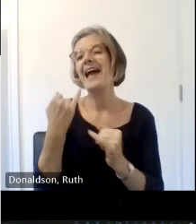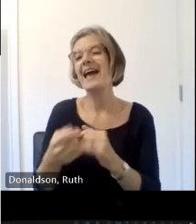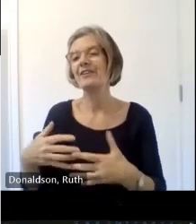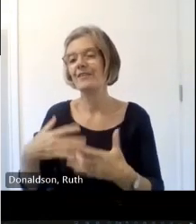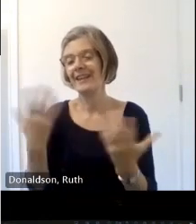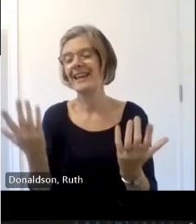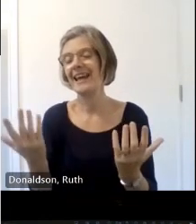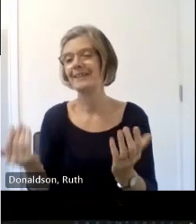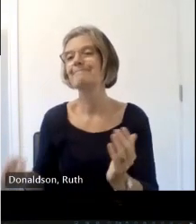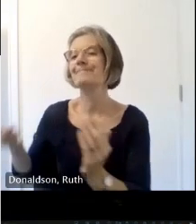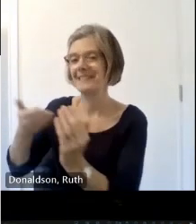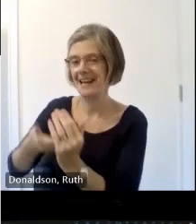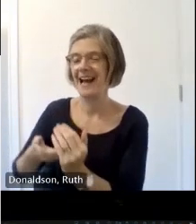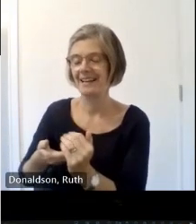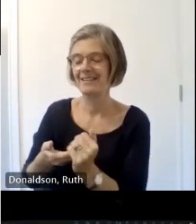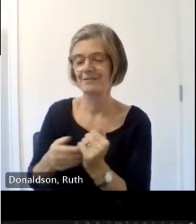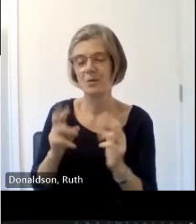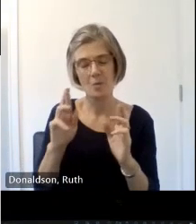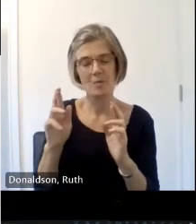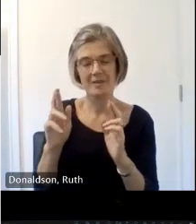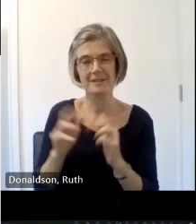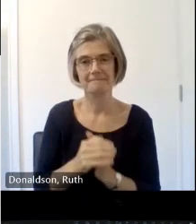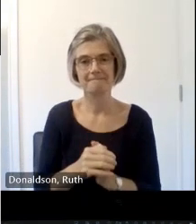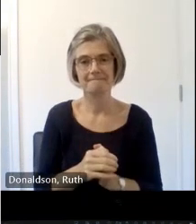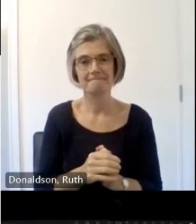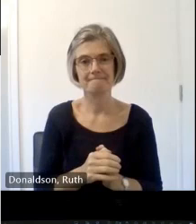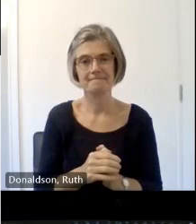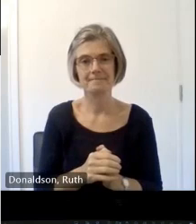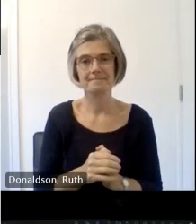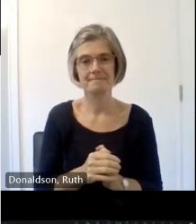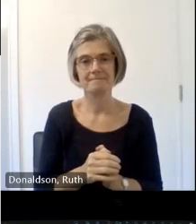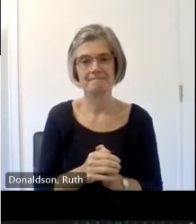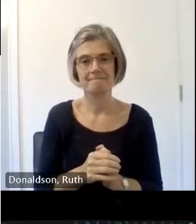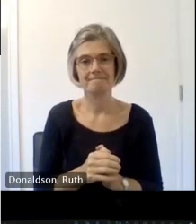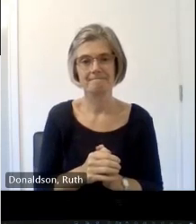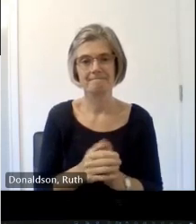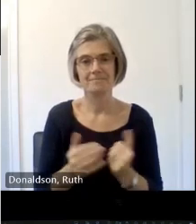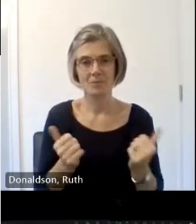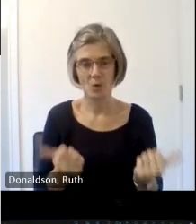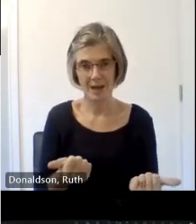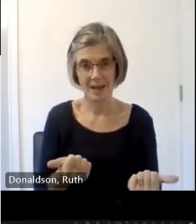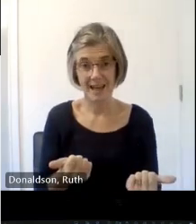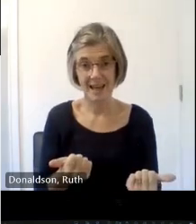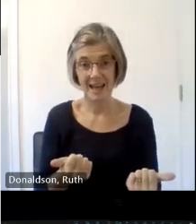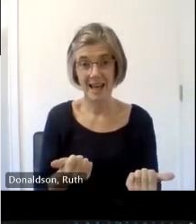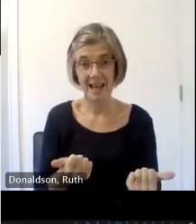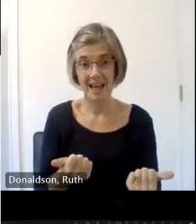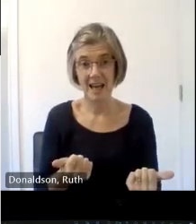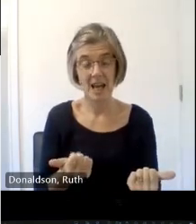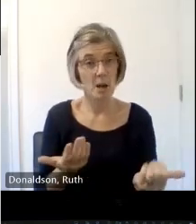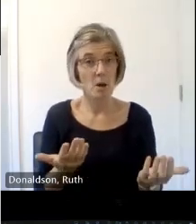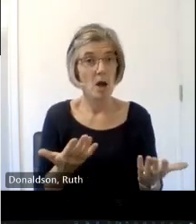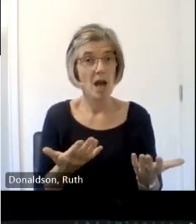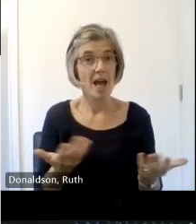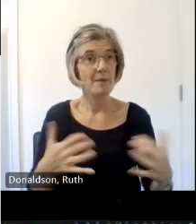we that one's on so anybody like come down down oh you